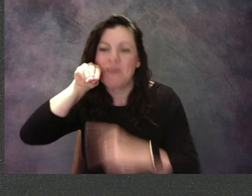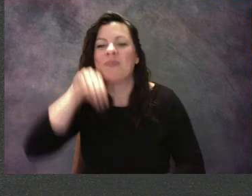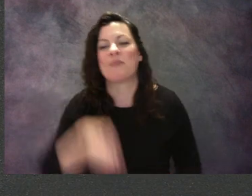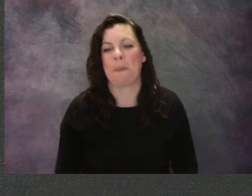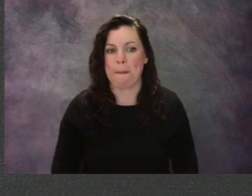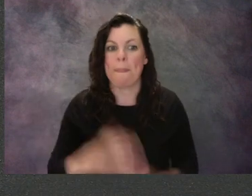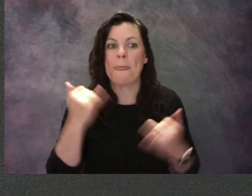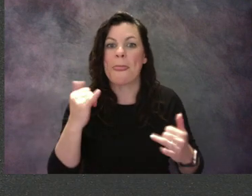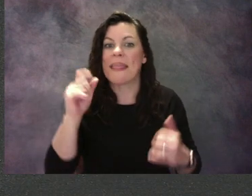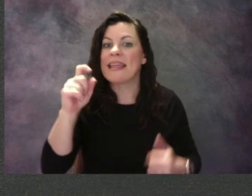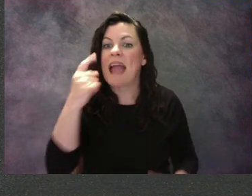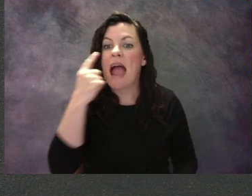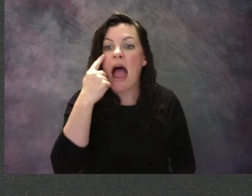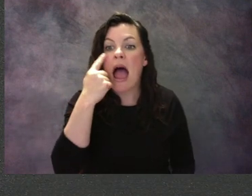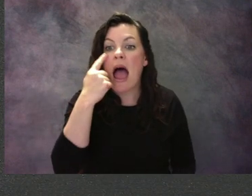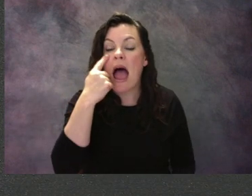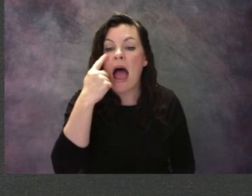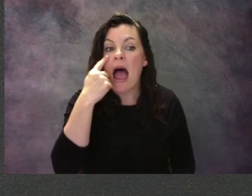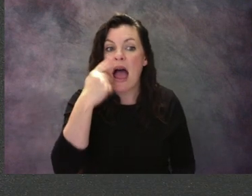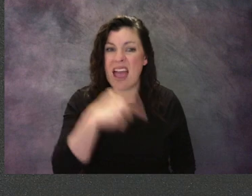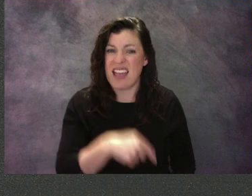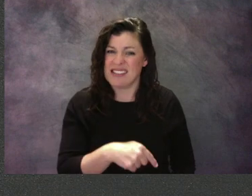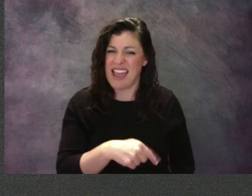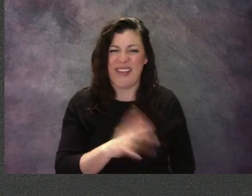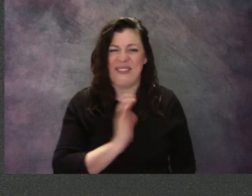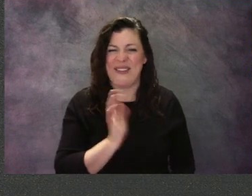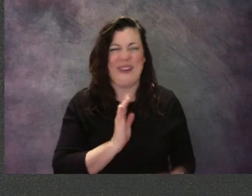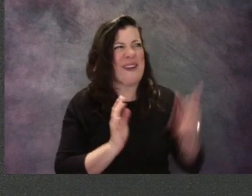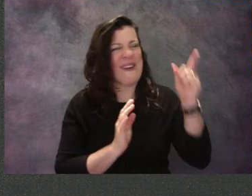Would I put his eyeball there? No. Let's get it up here in his head.